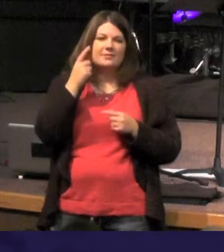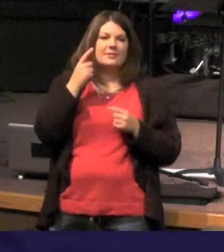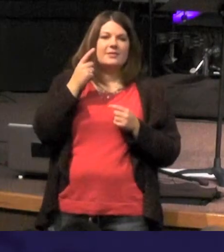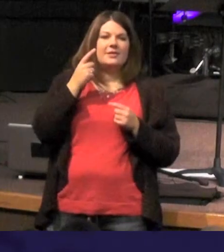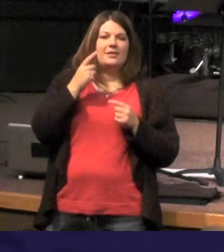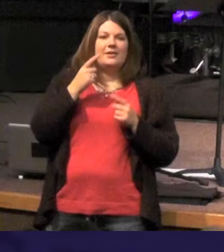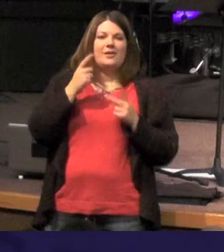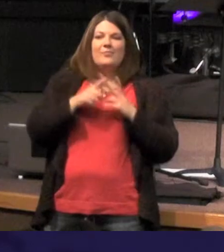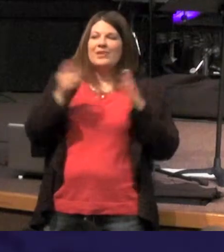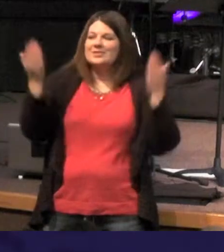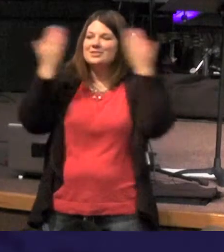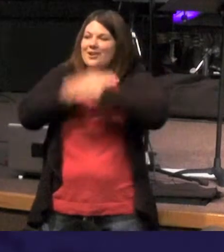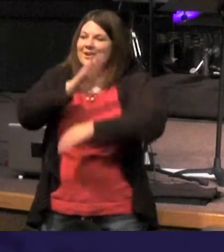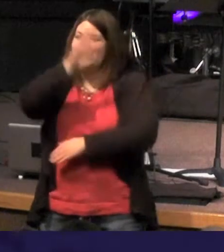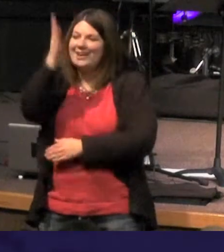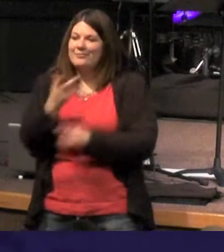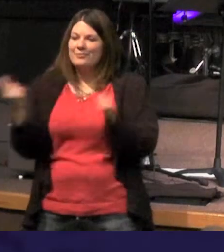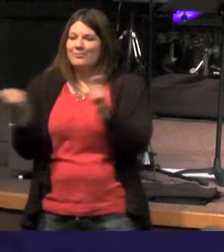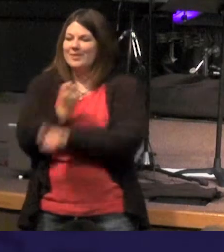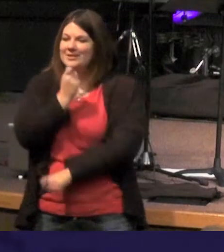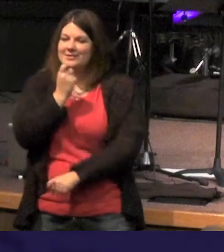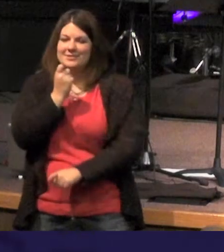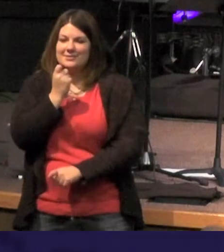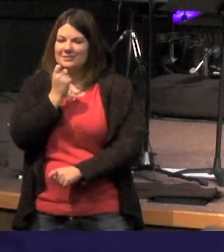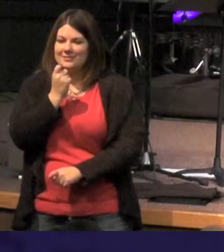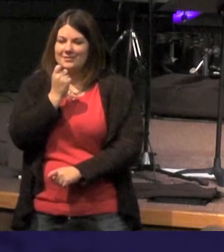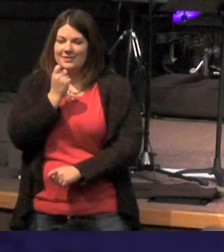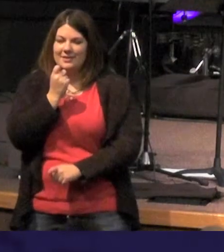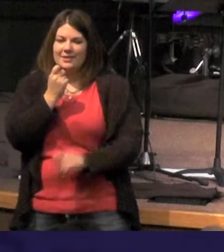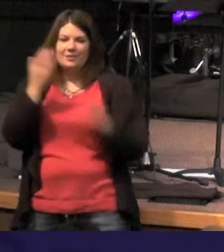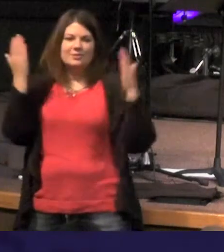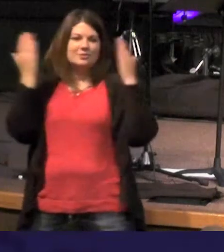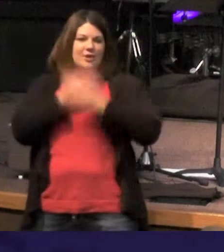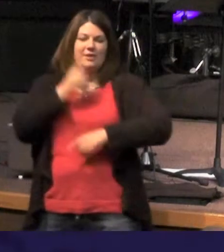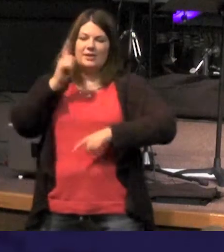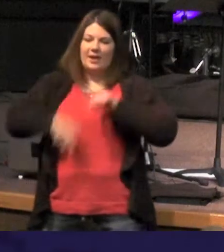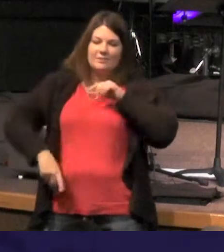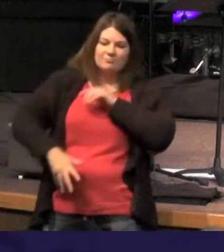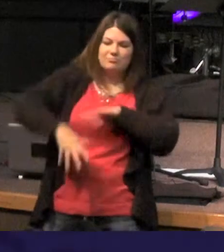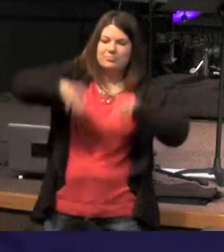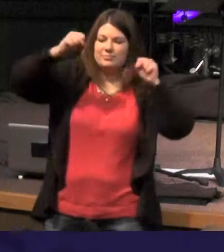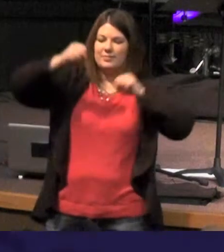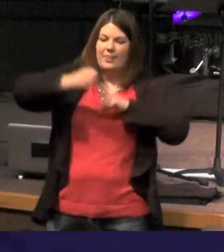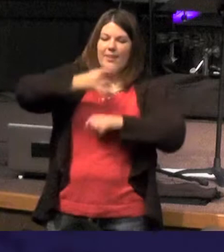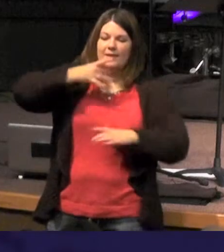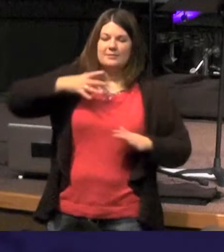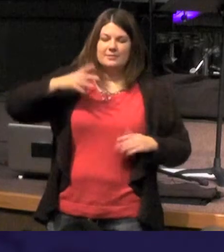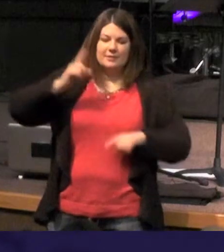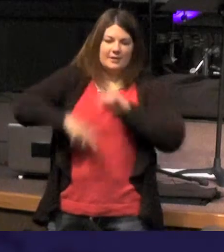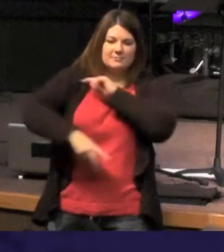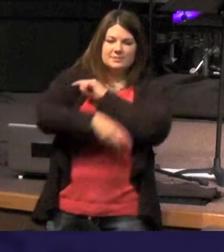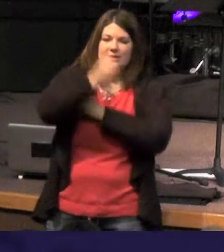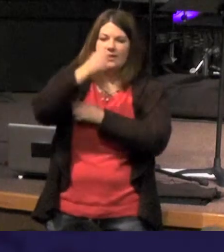darkness never wins - it will not overpower the light - it can't overtake the light it can't seize the light - Jesus Christ